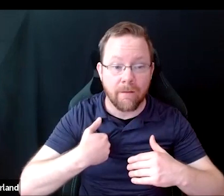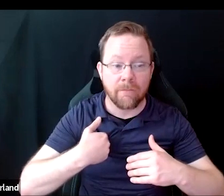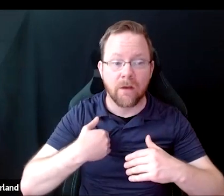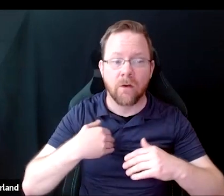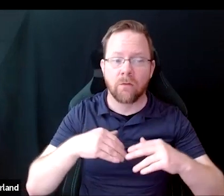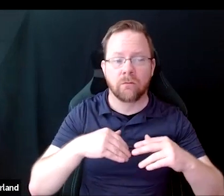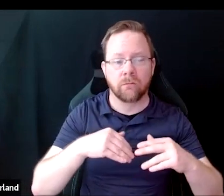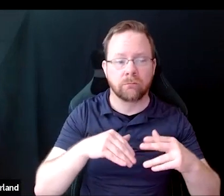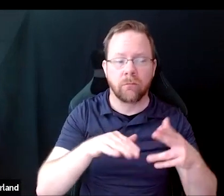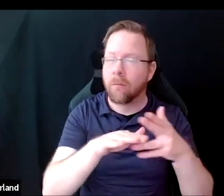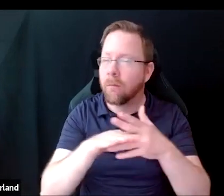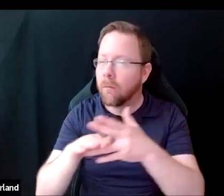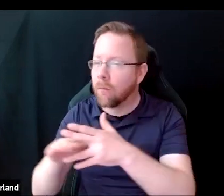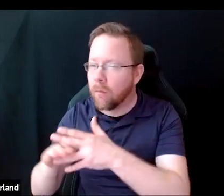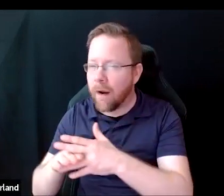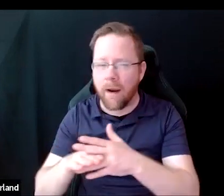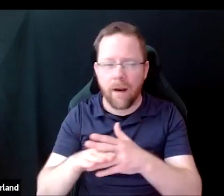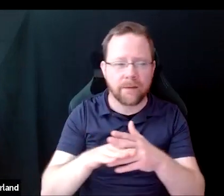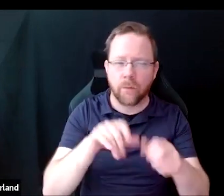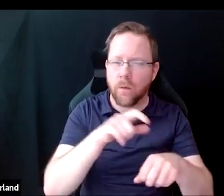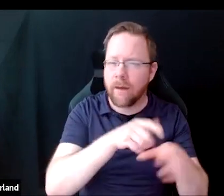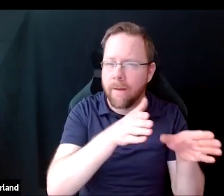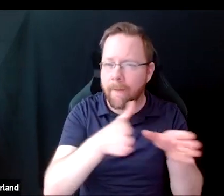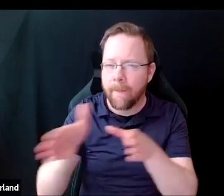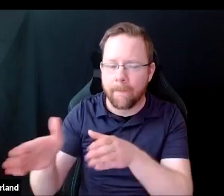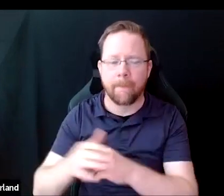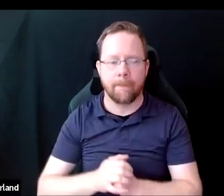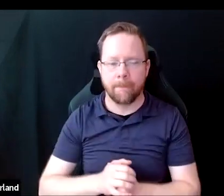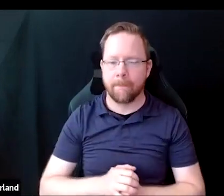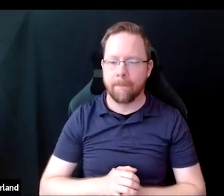how many breaks there are and how long they are, things like this.